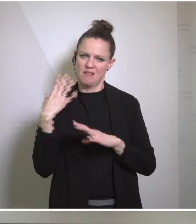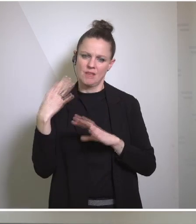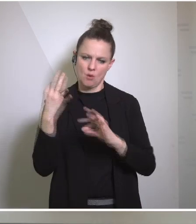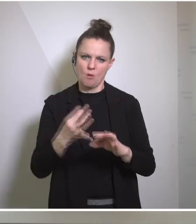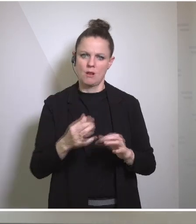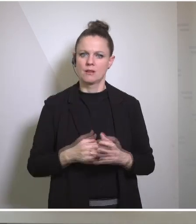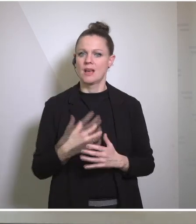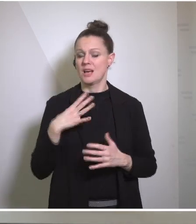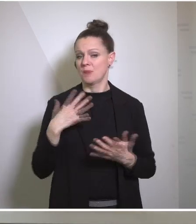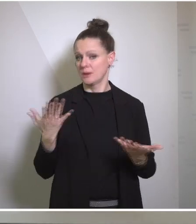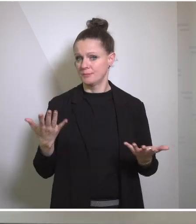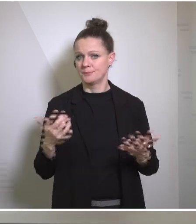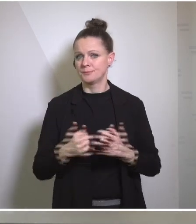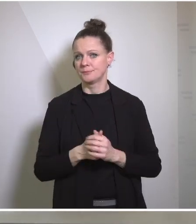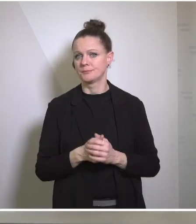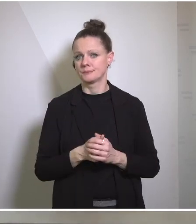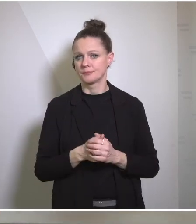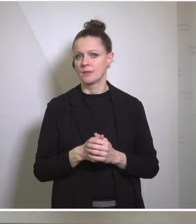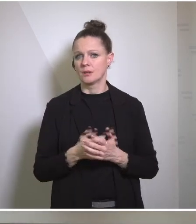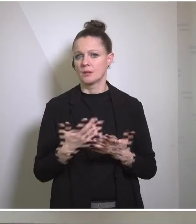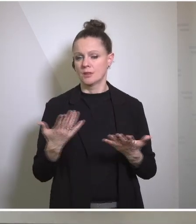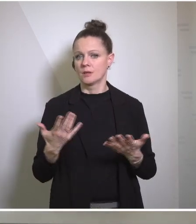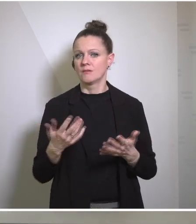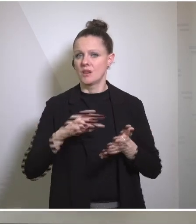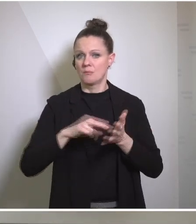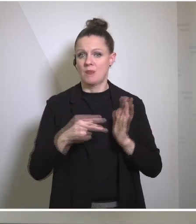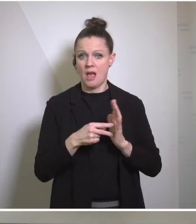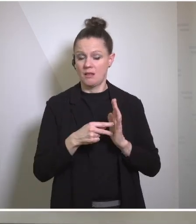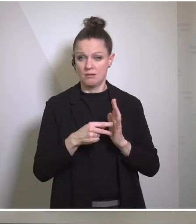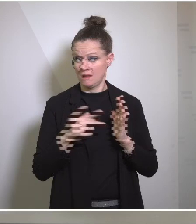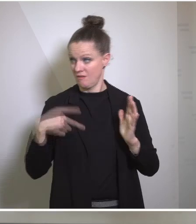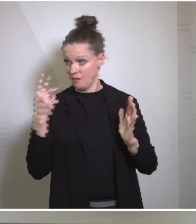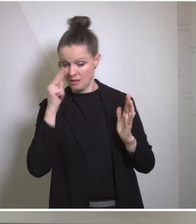that has been alluded to now in the press - and the answer is no we've not yet seen it.